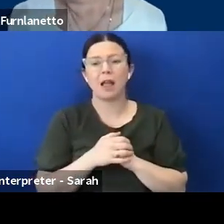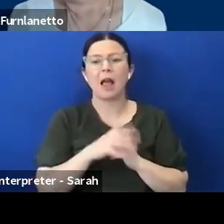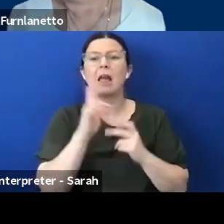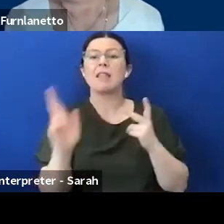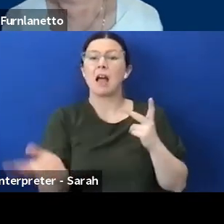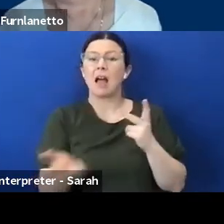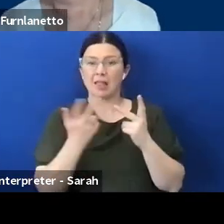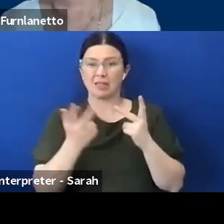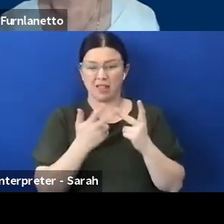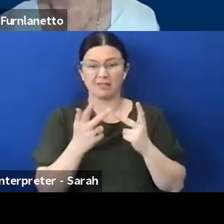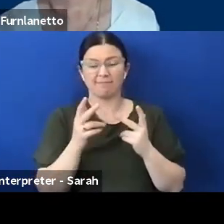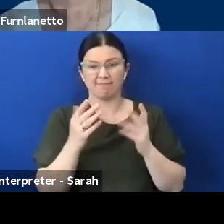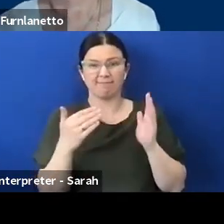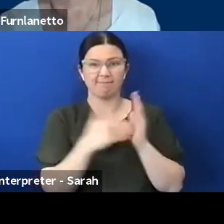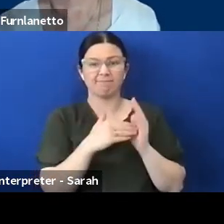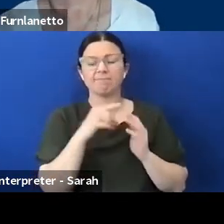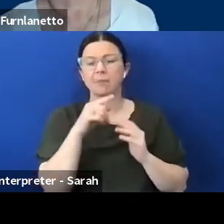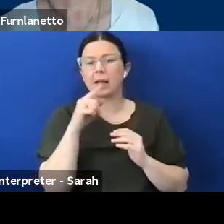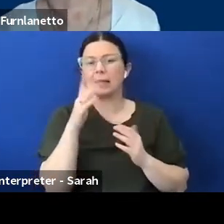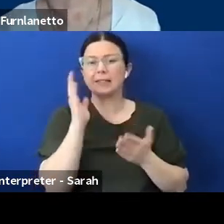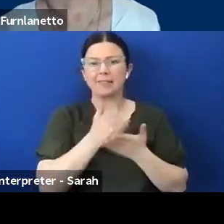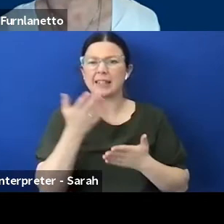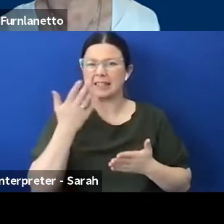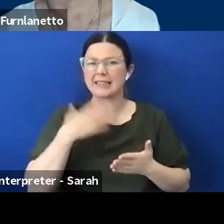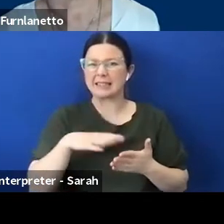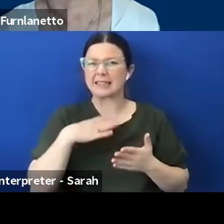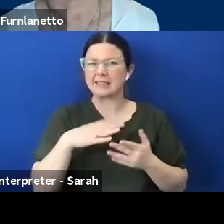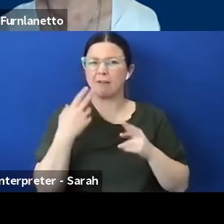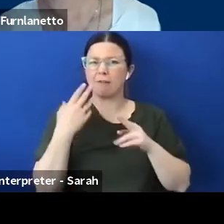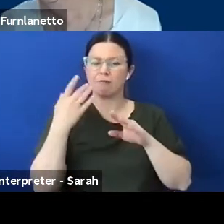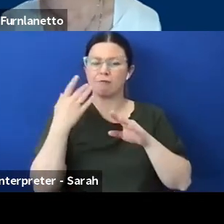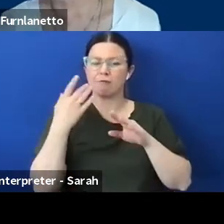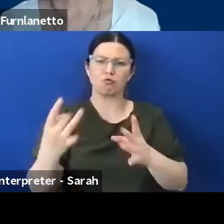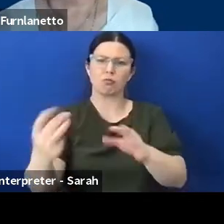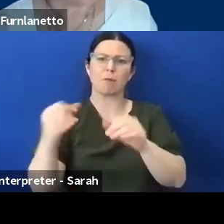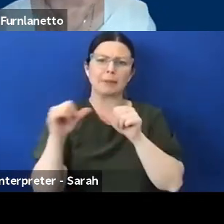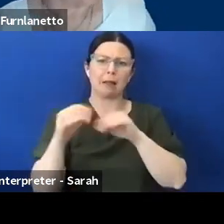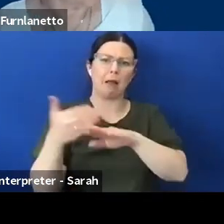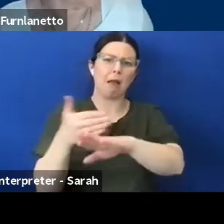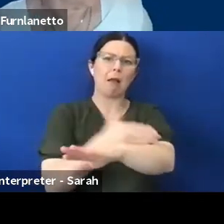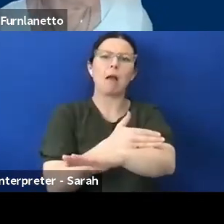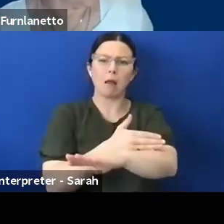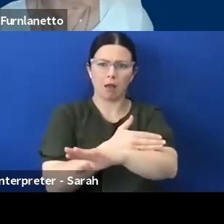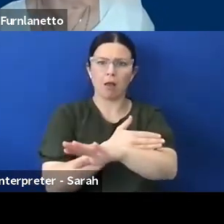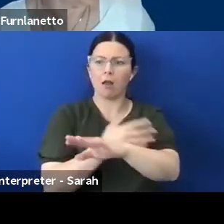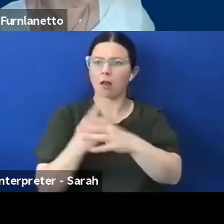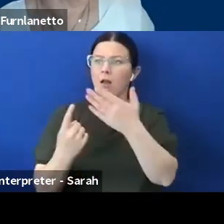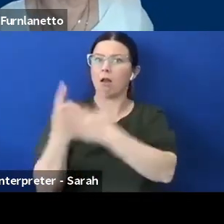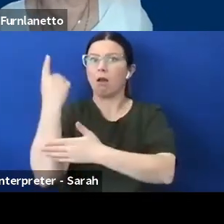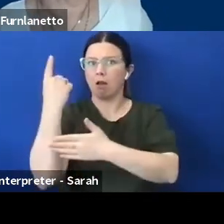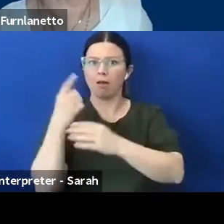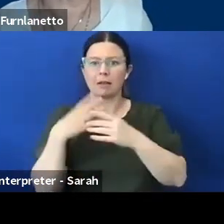to be more done in preparation for emergencies. At the moment you've got your VIC emergency app, if